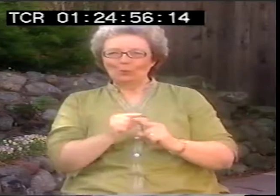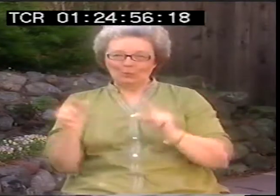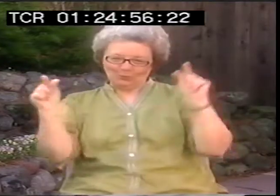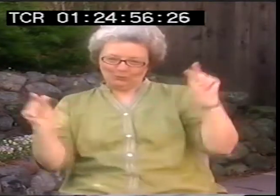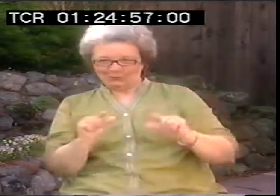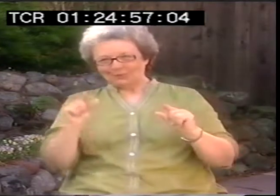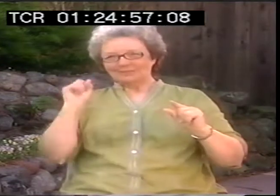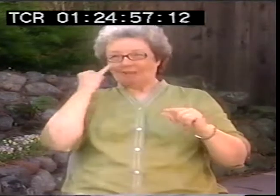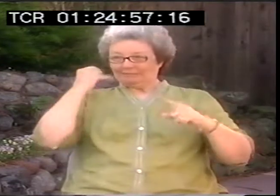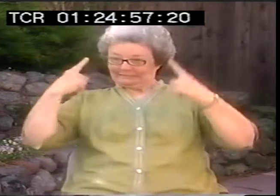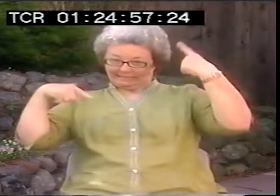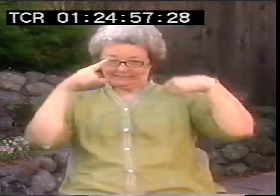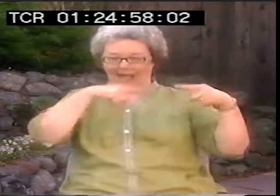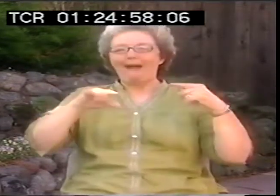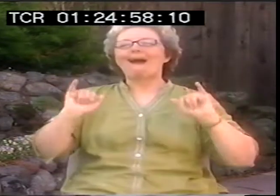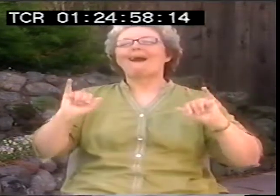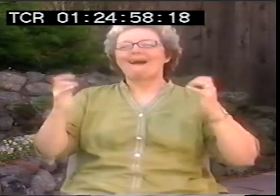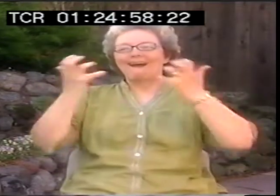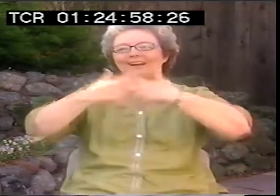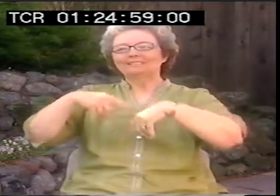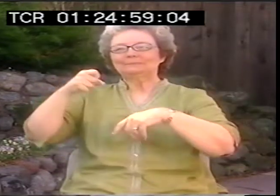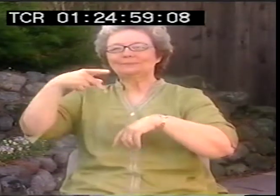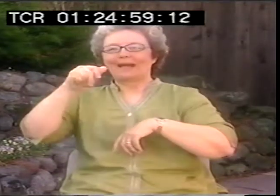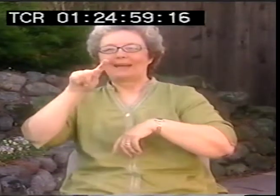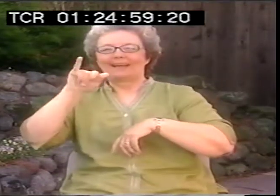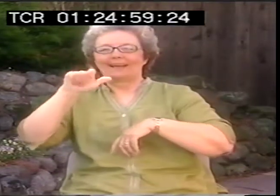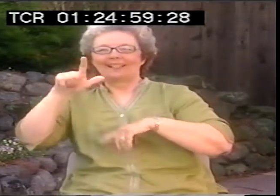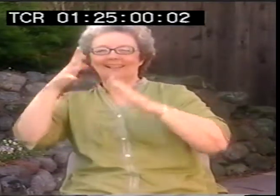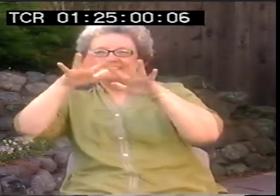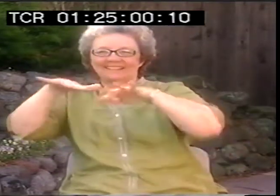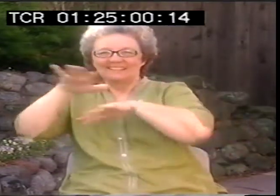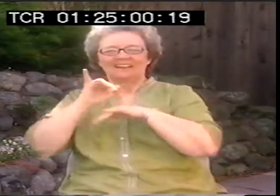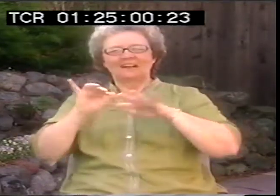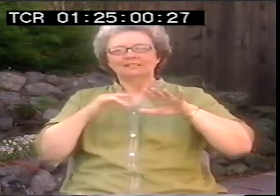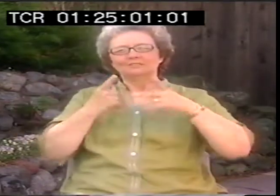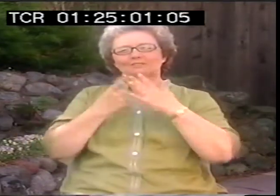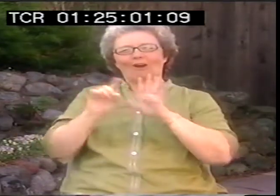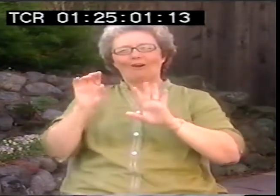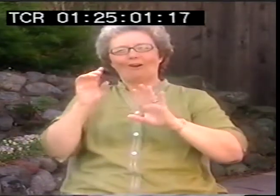I thought, I wonder if I could lay it out on a page in a visual way, like, the way I would sign it,